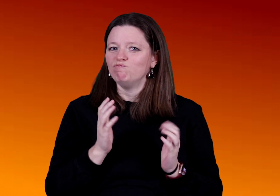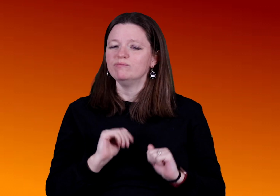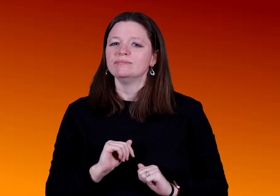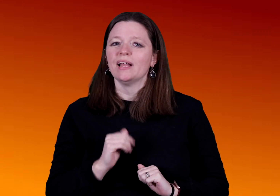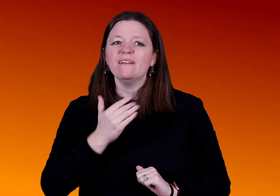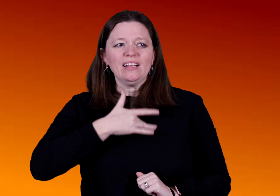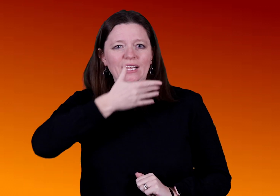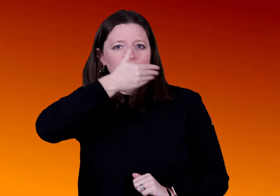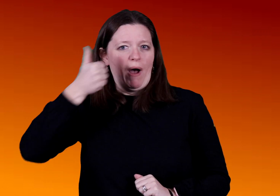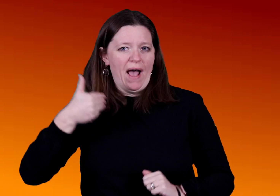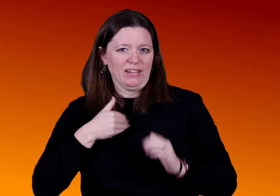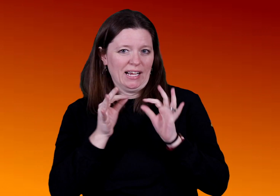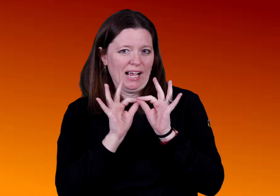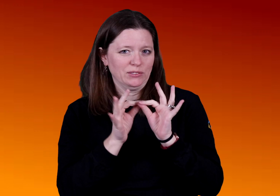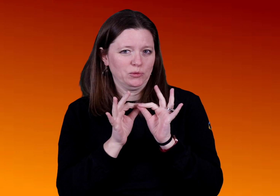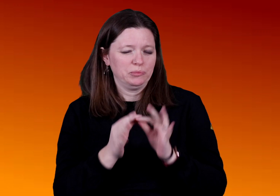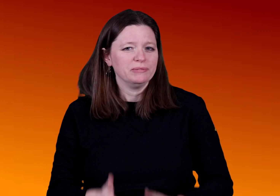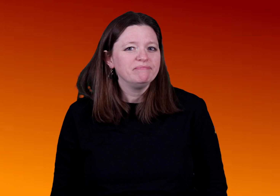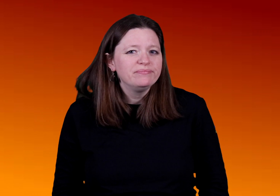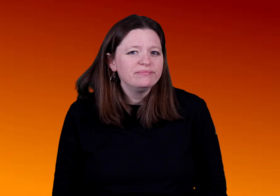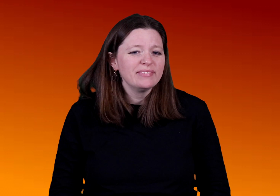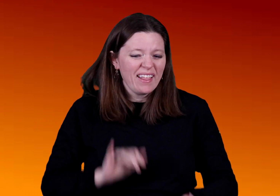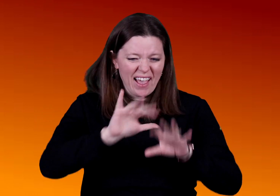which will hopefully make you feel more prepared for your upcoming appointment.